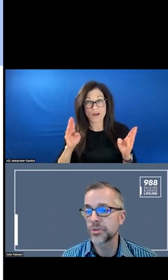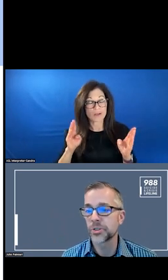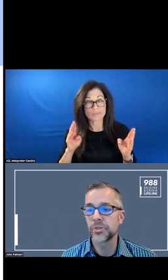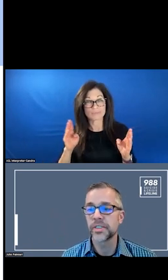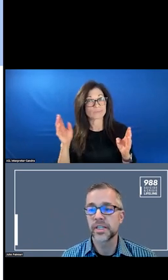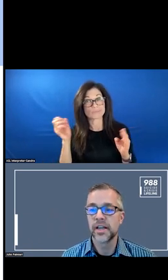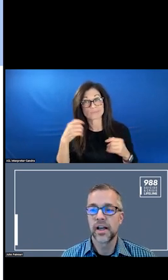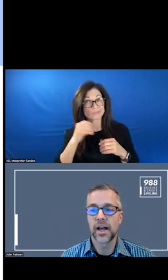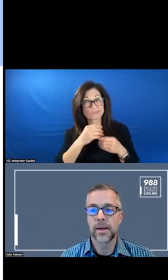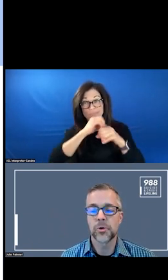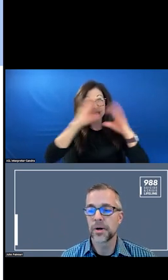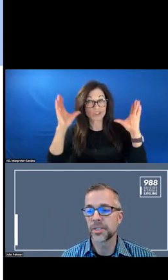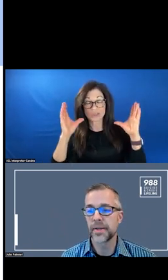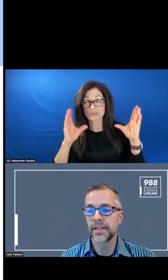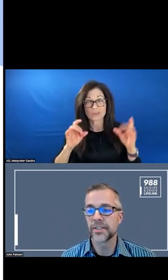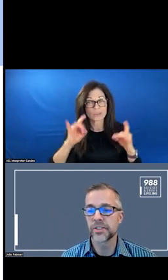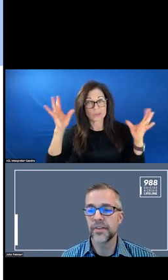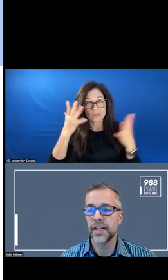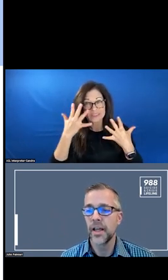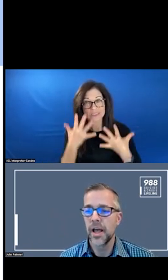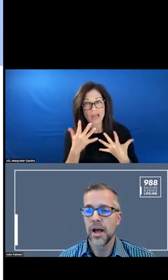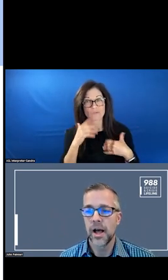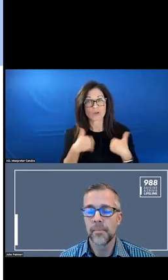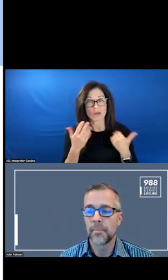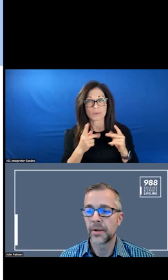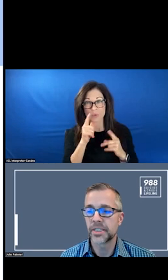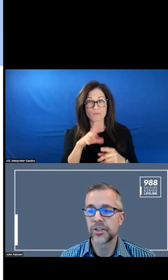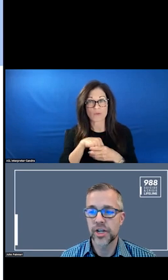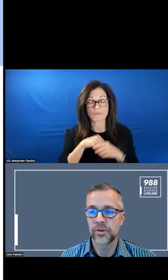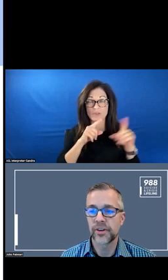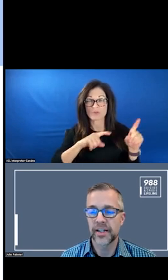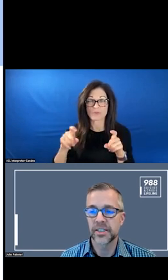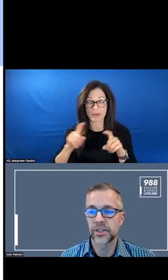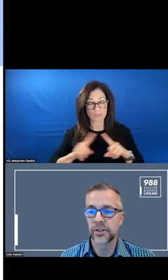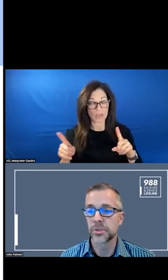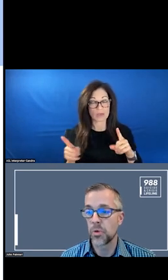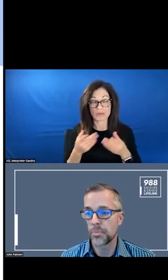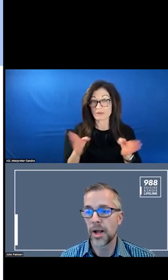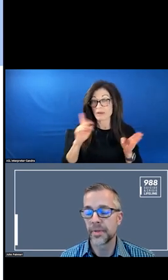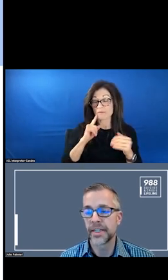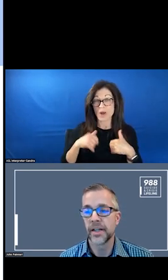HIGH SCHOOL STUDENTS WHO PARTICIPATED, IN GENERAL, FOR ADOLESCENT GIRLS IT IS MORE PROMINENT